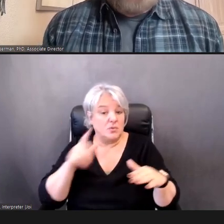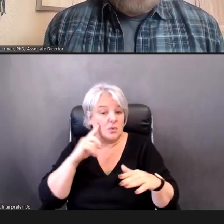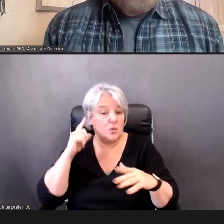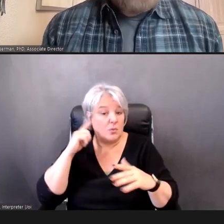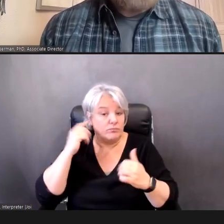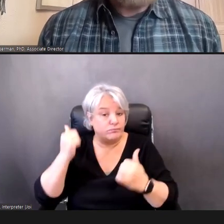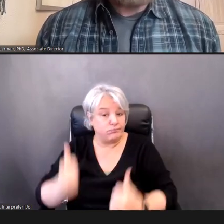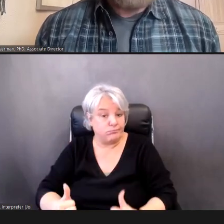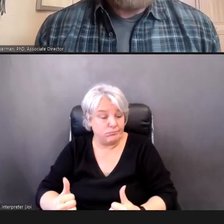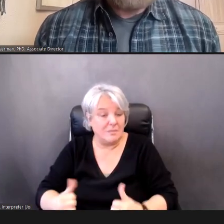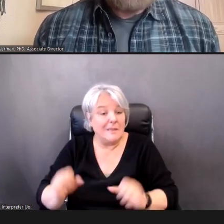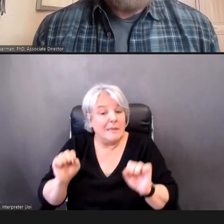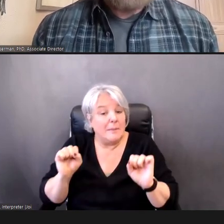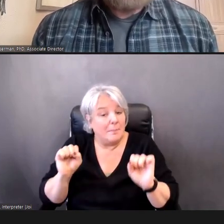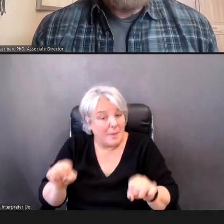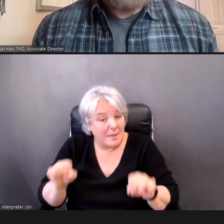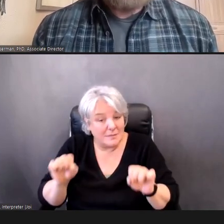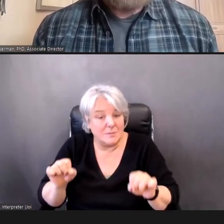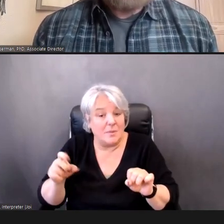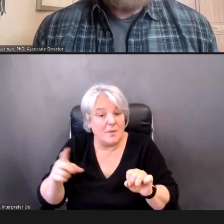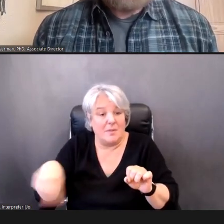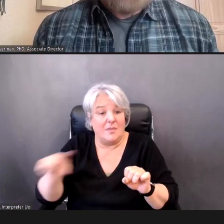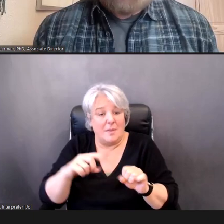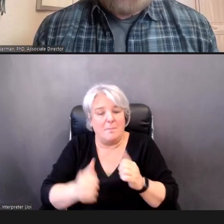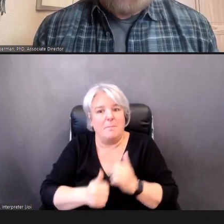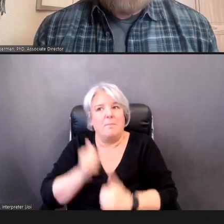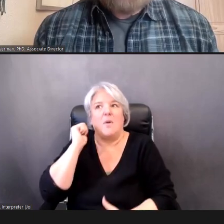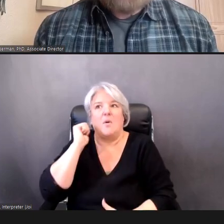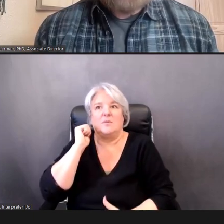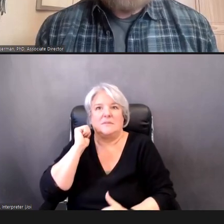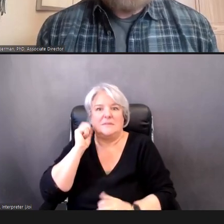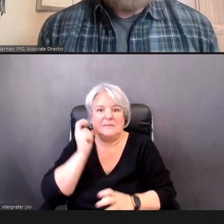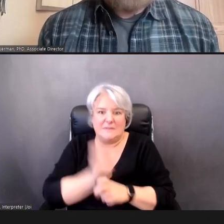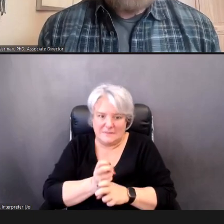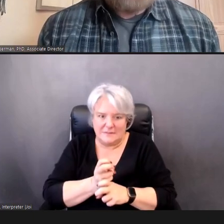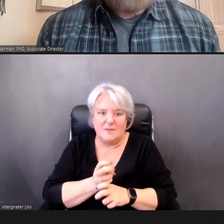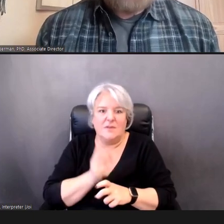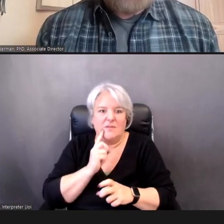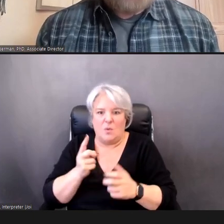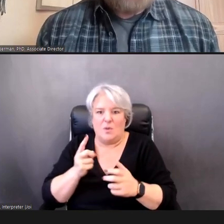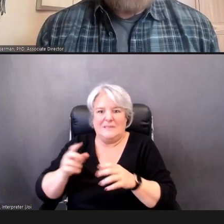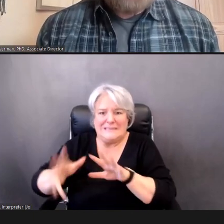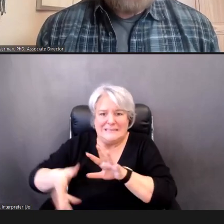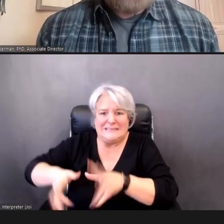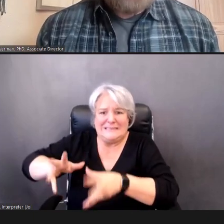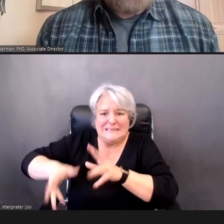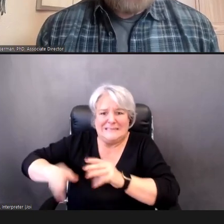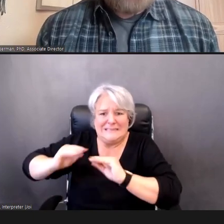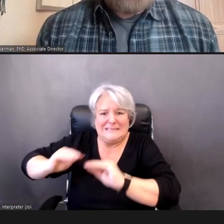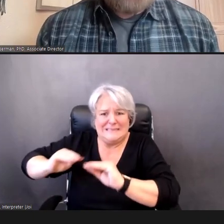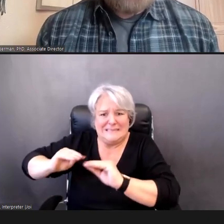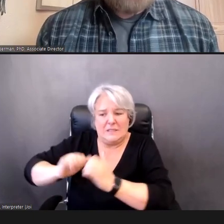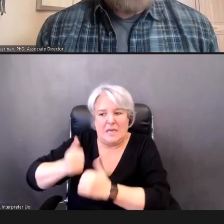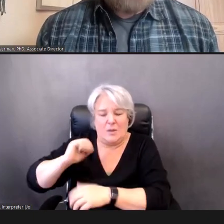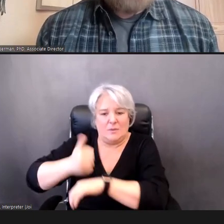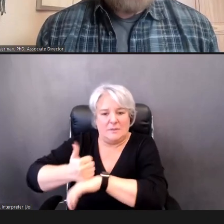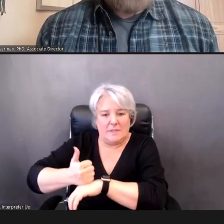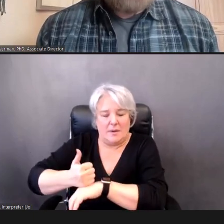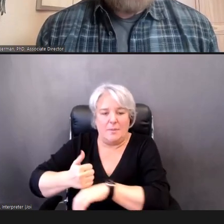to condition to do the screening. So, one way or another, we -- we want to be sure that we get every child screened (slide advances).